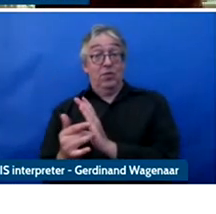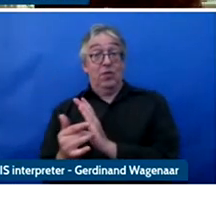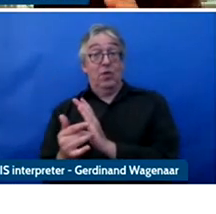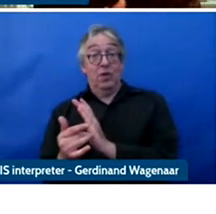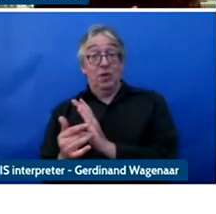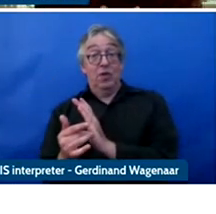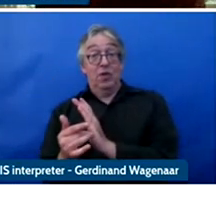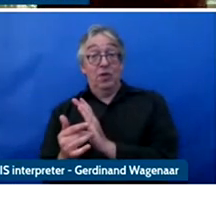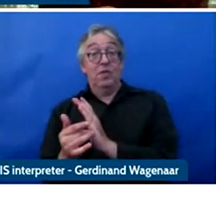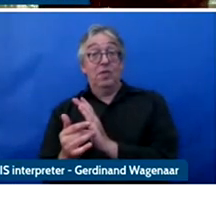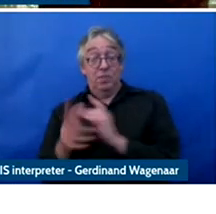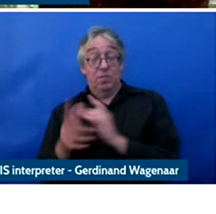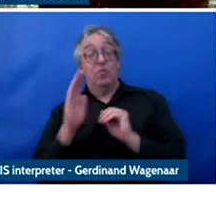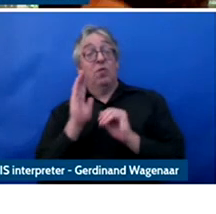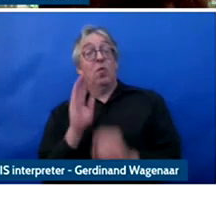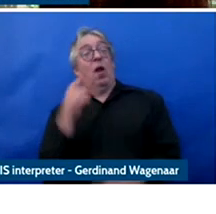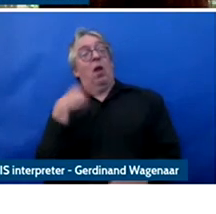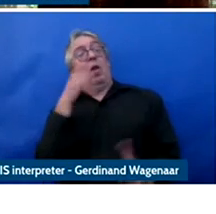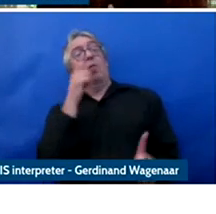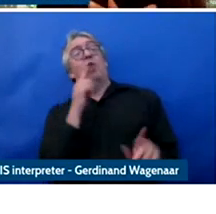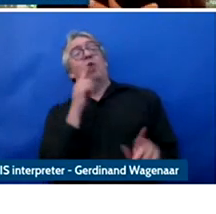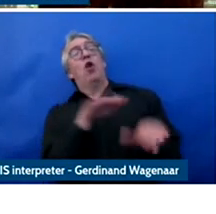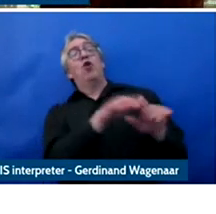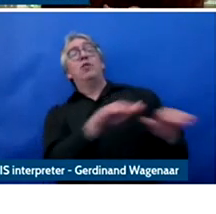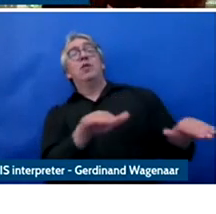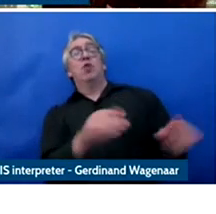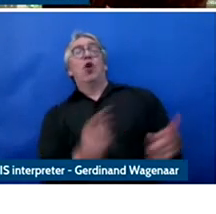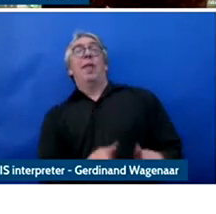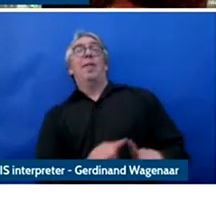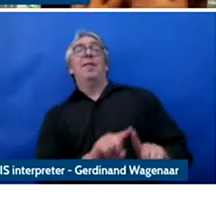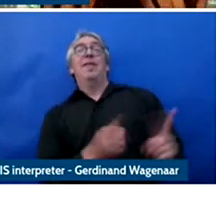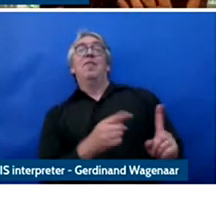file children in different contexts. Schools are a fundamental example.